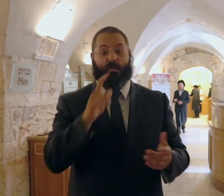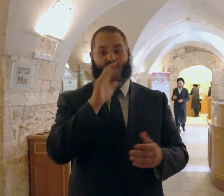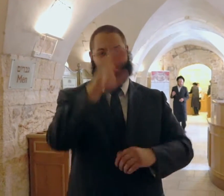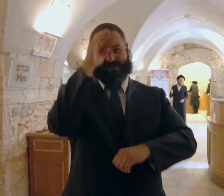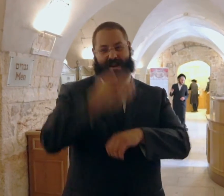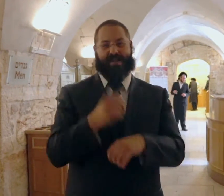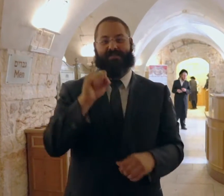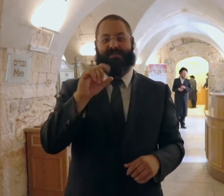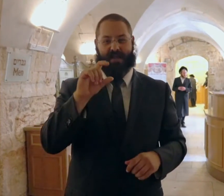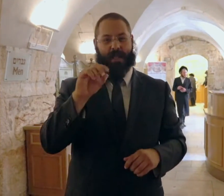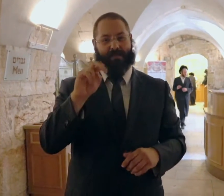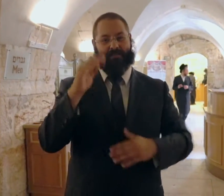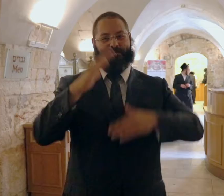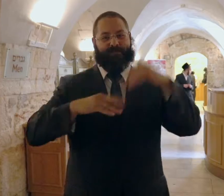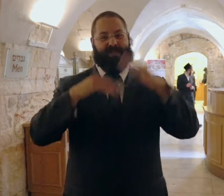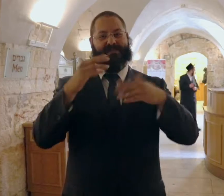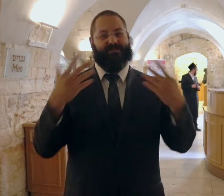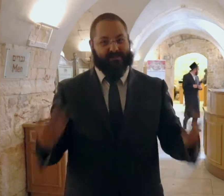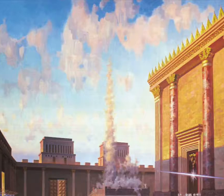It was his son Solomon who actually built it.